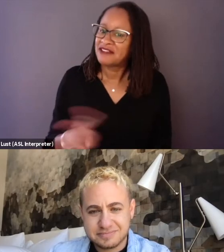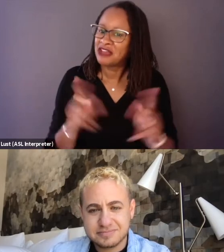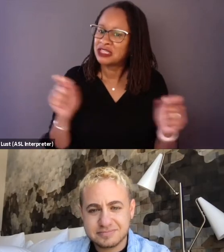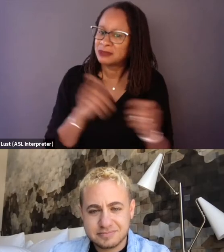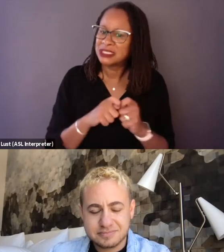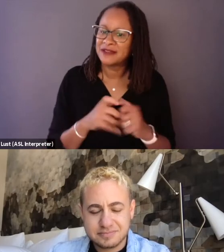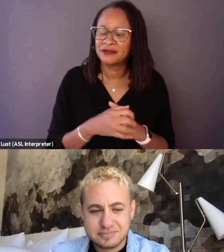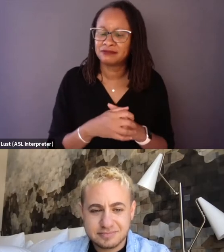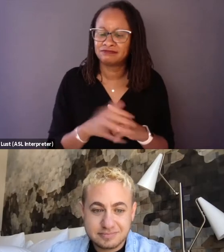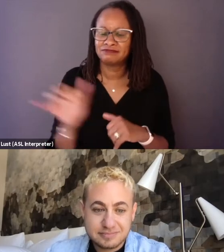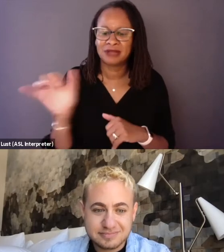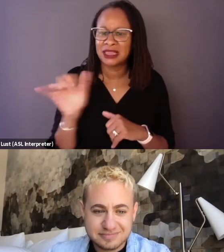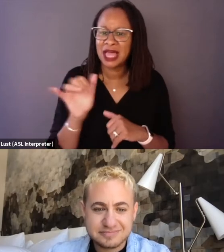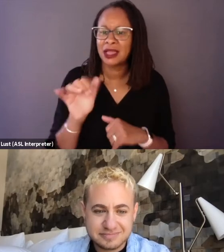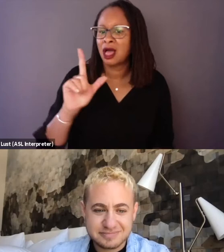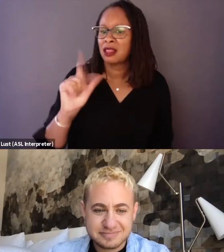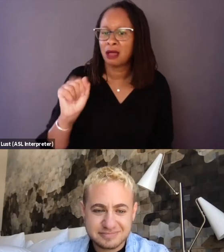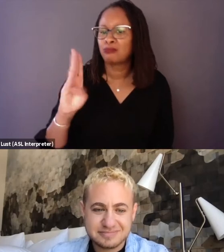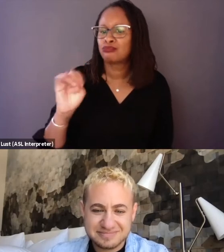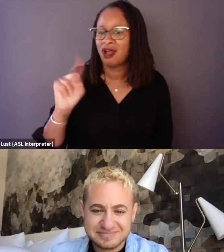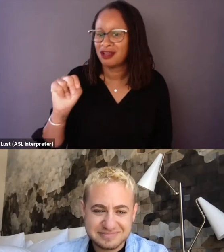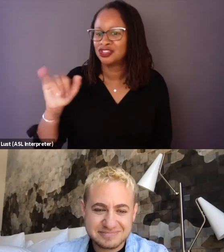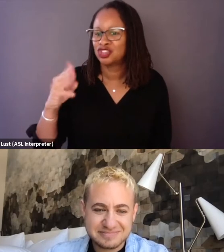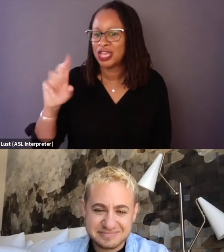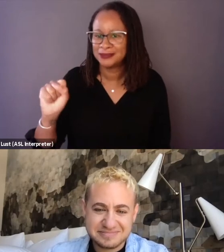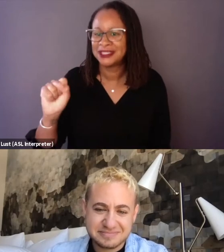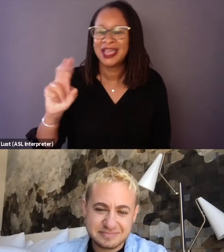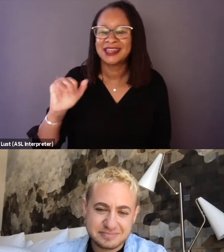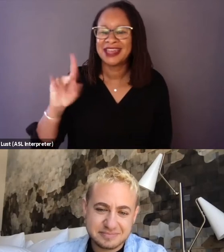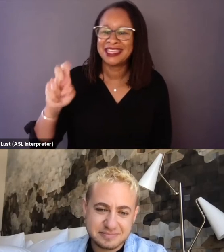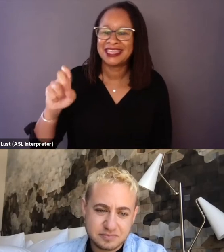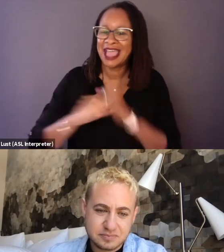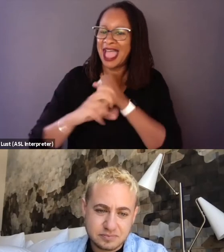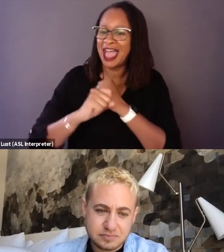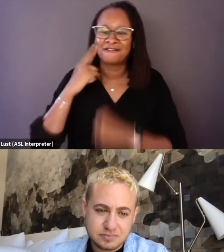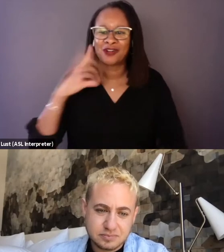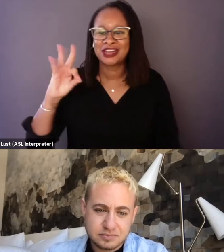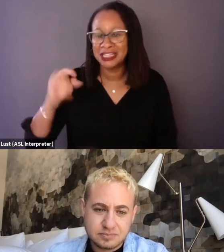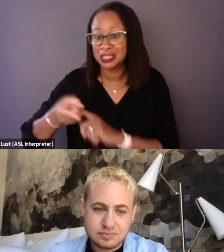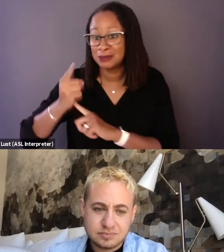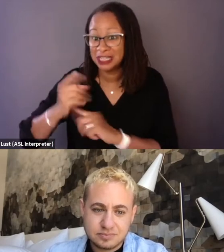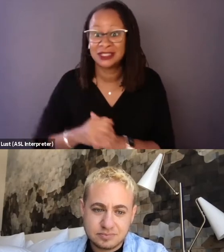like a LeBron James Nike ad for 90 minutes. We really wanted to hold ourselves accountable, which is hard to do when you're shooting